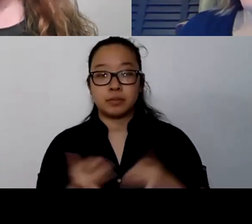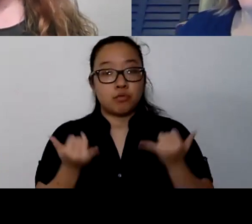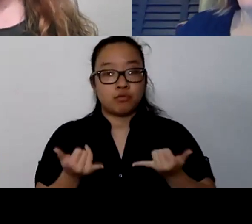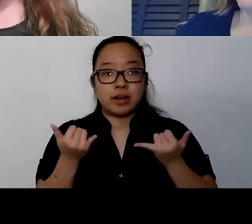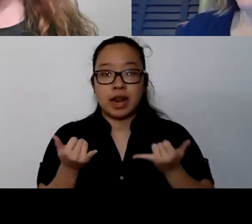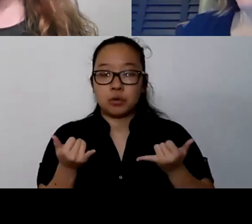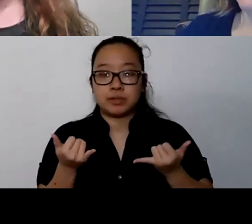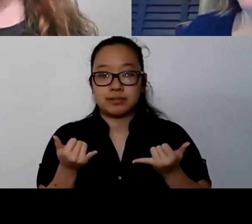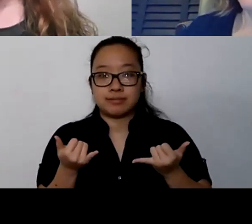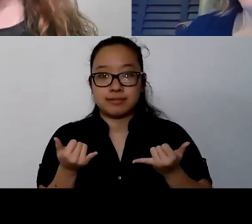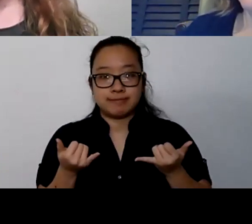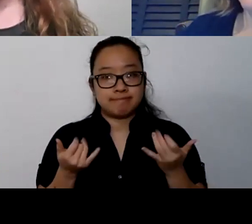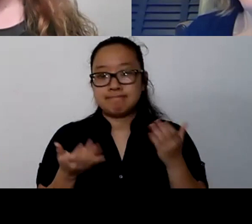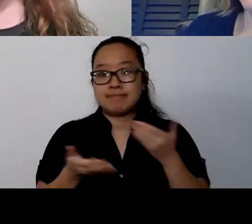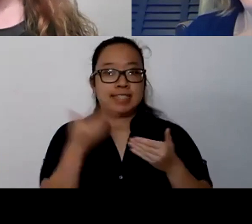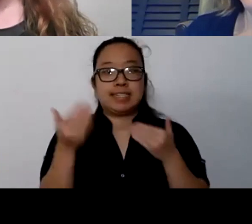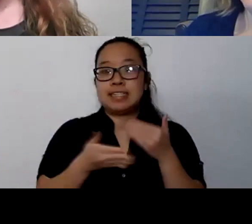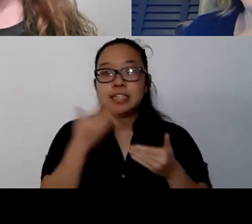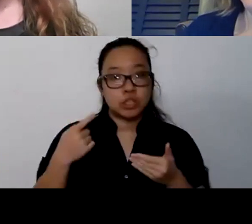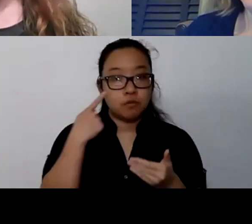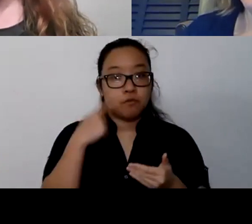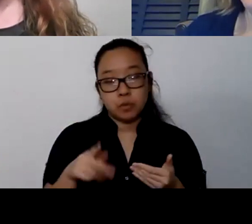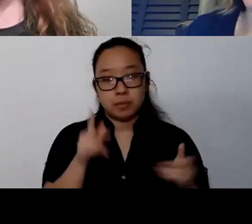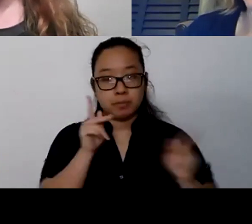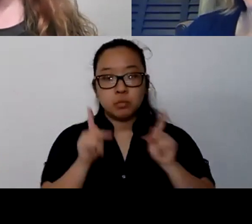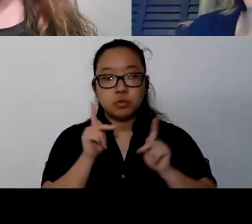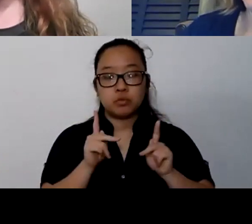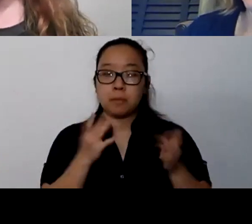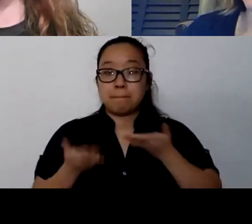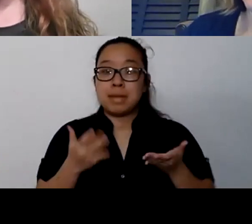for our isolated rural populations, which is wonderful. So that makes me very happy.